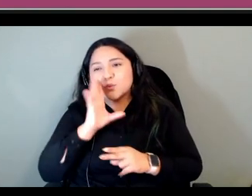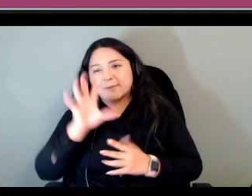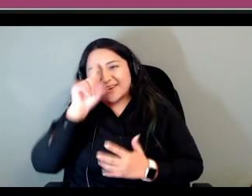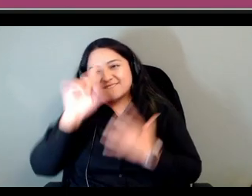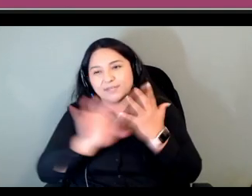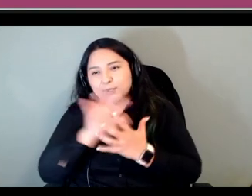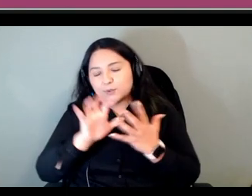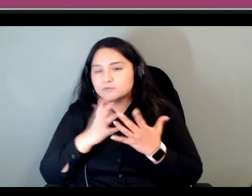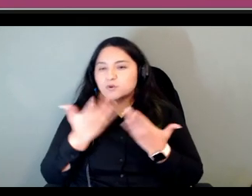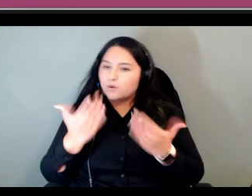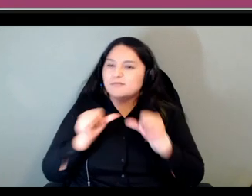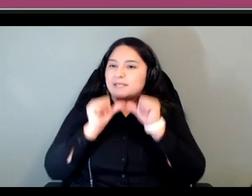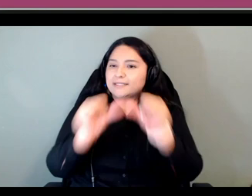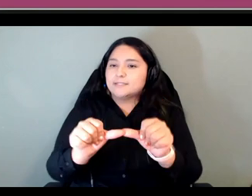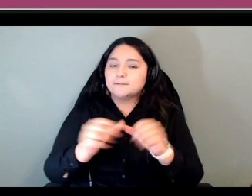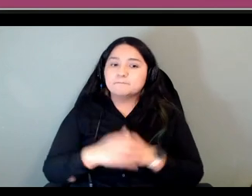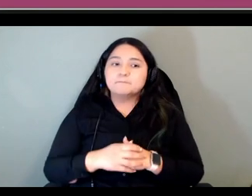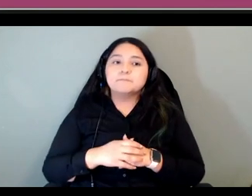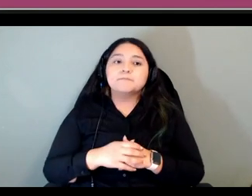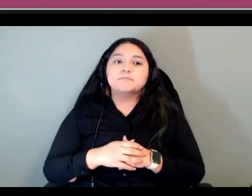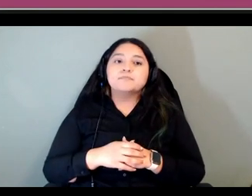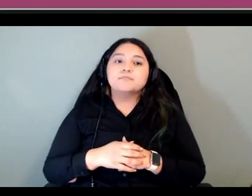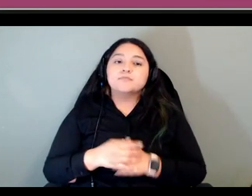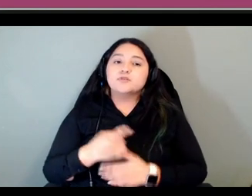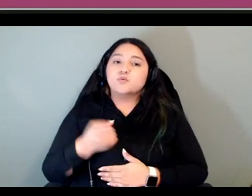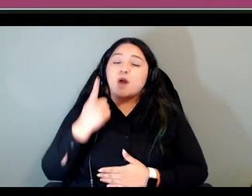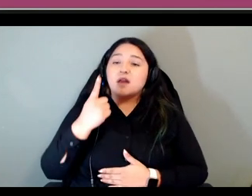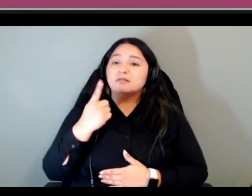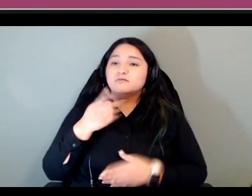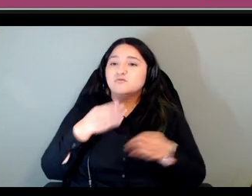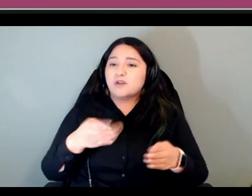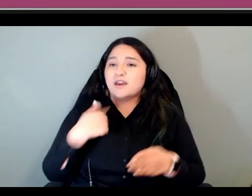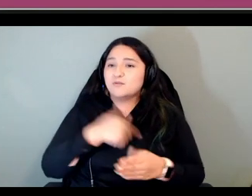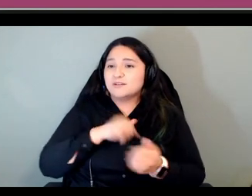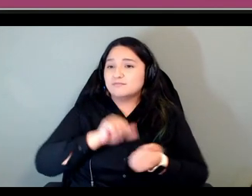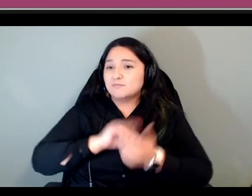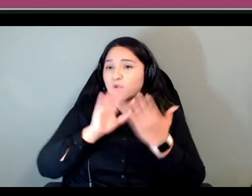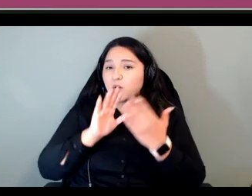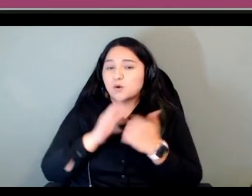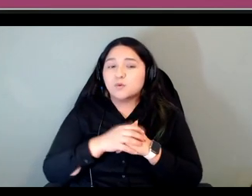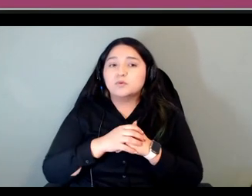we approached this was um you know not to say you know like this is the right way and